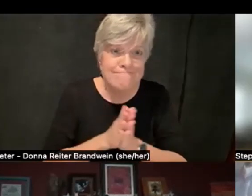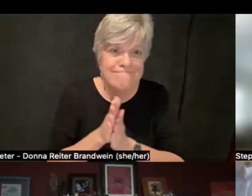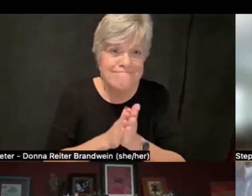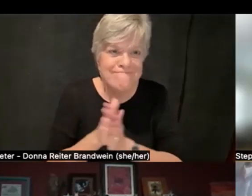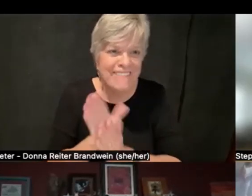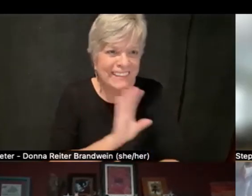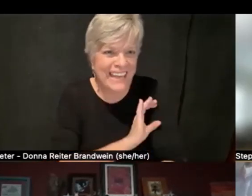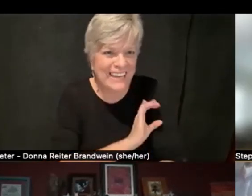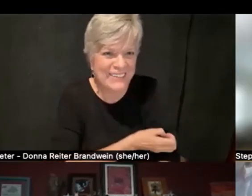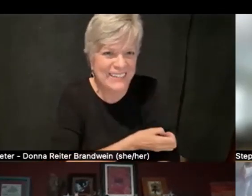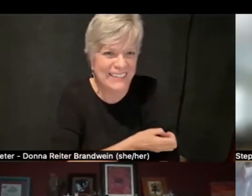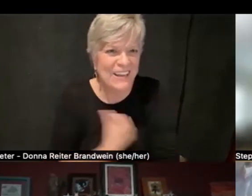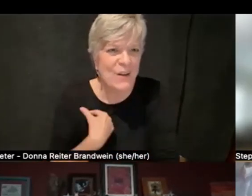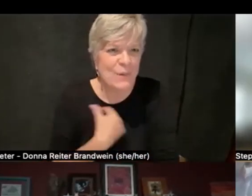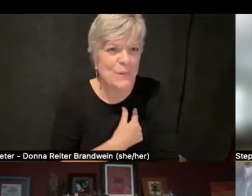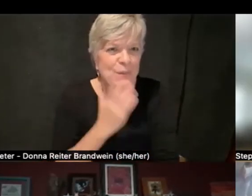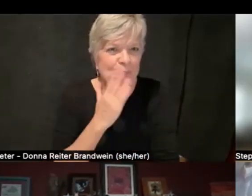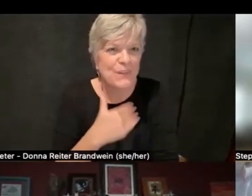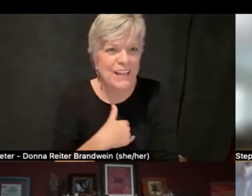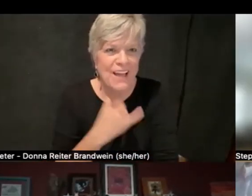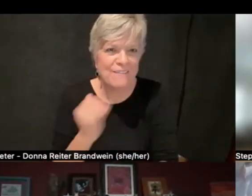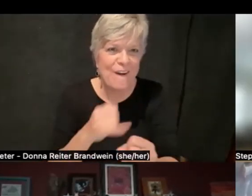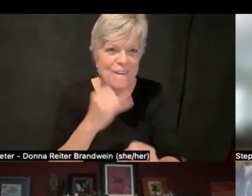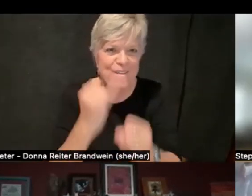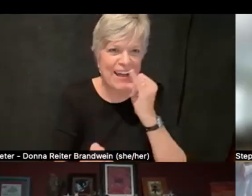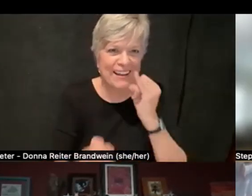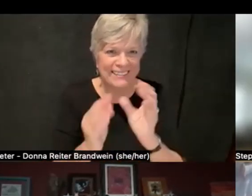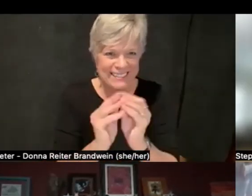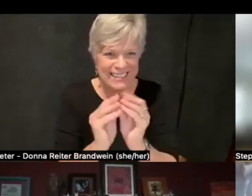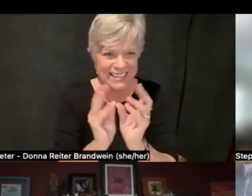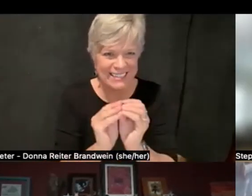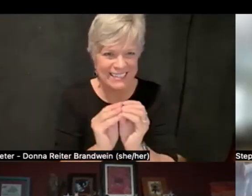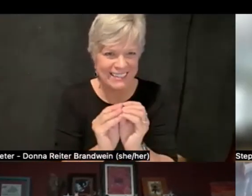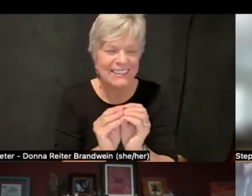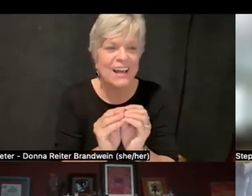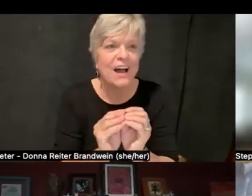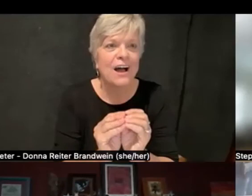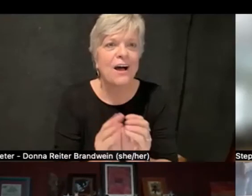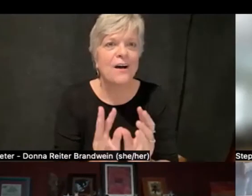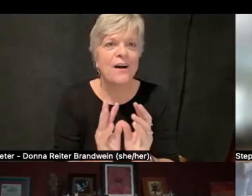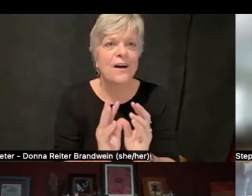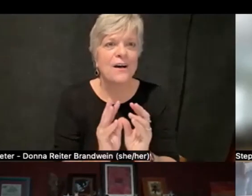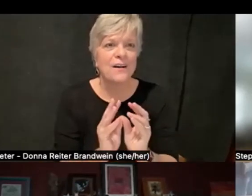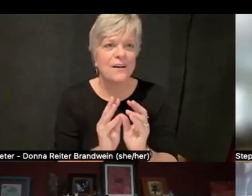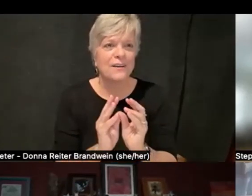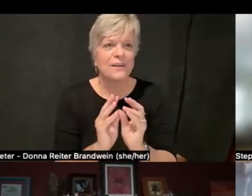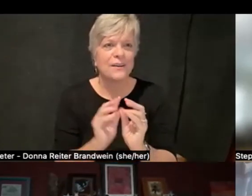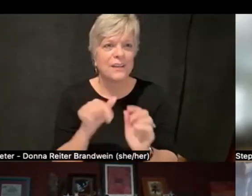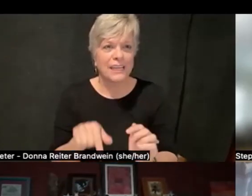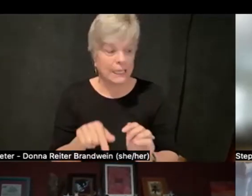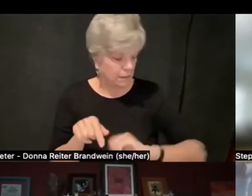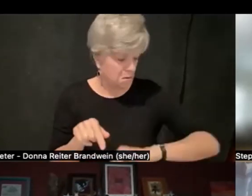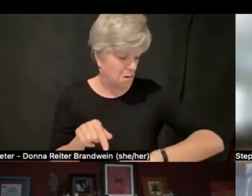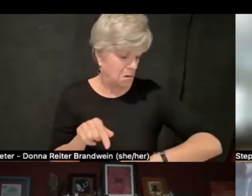we will be having our final session of the symposium in one hour.